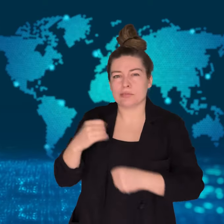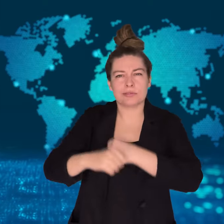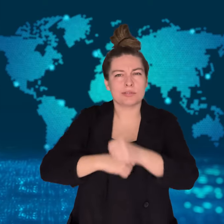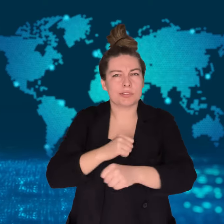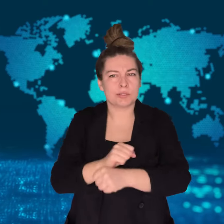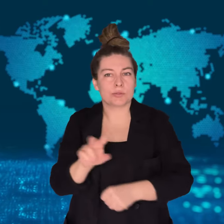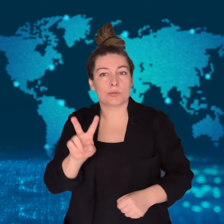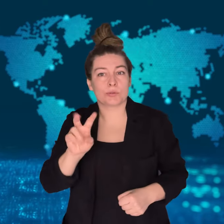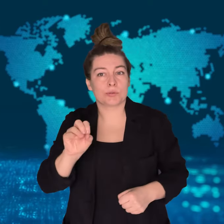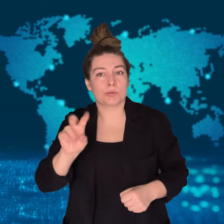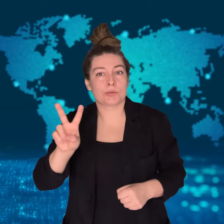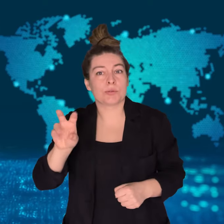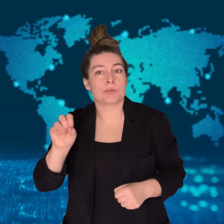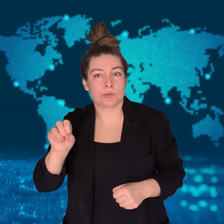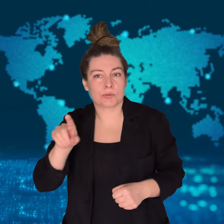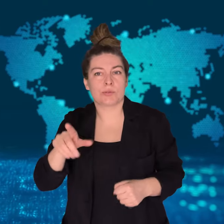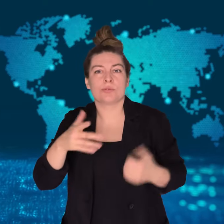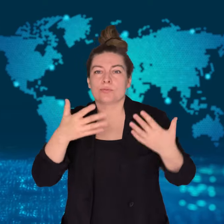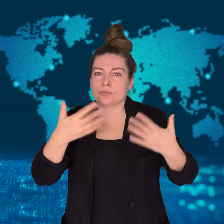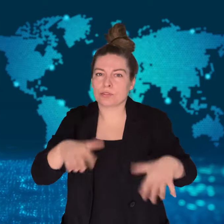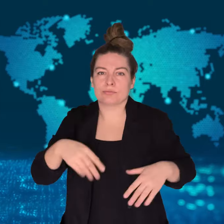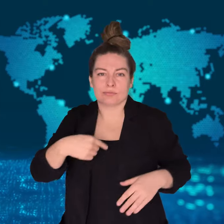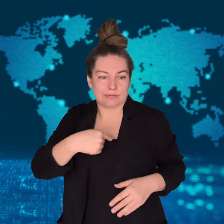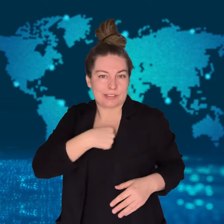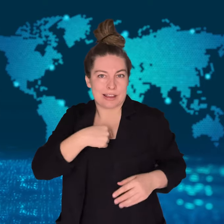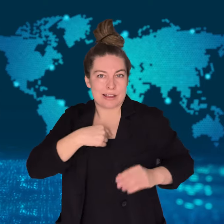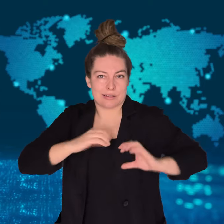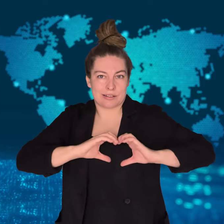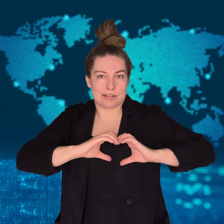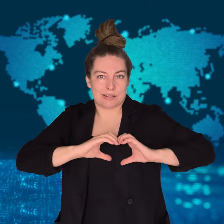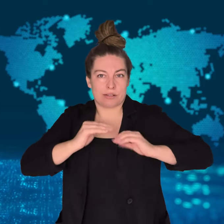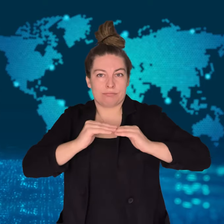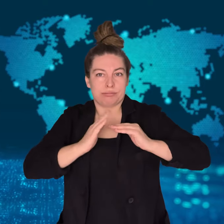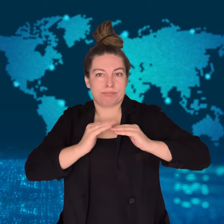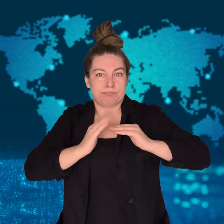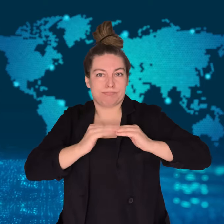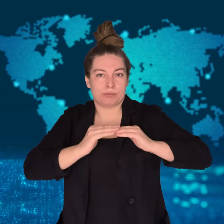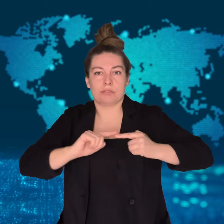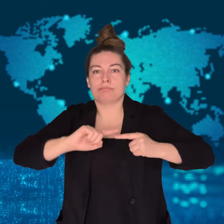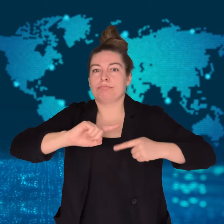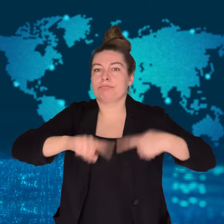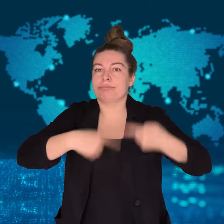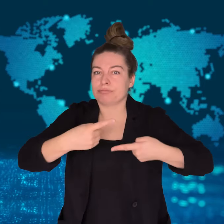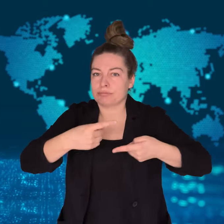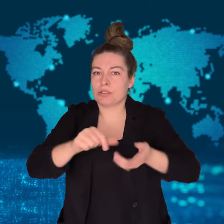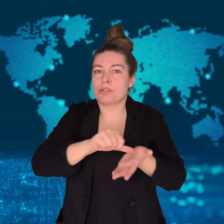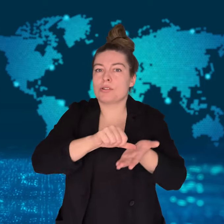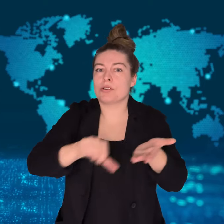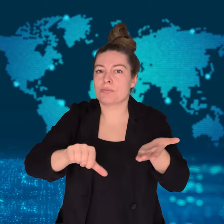King Harald had an operation to replace a heart valve in October 2020.